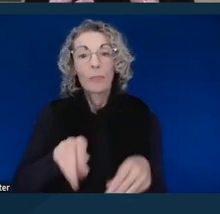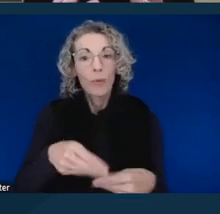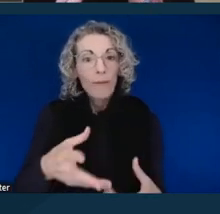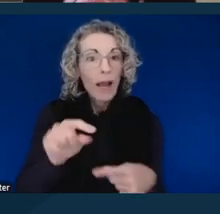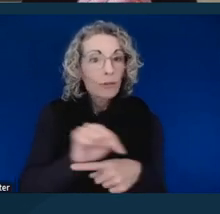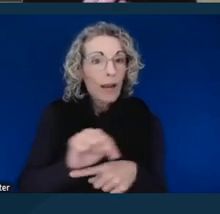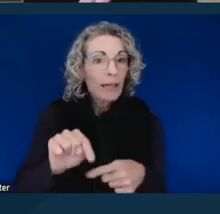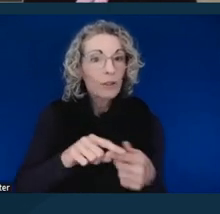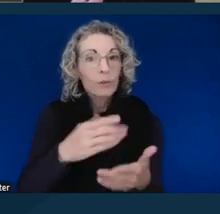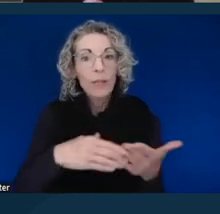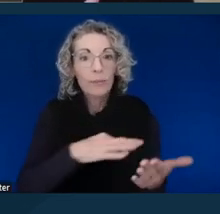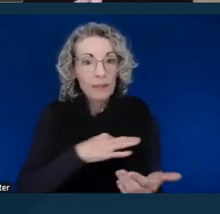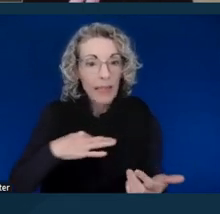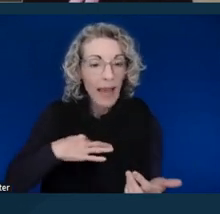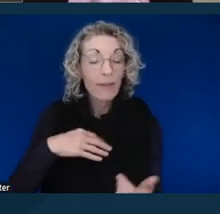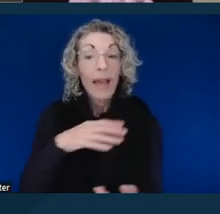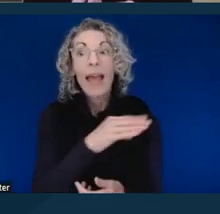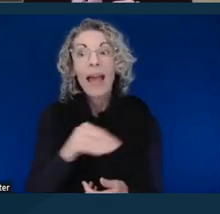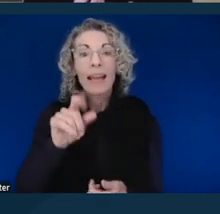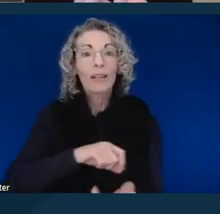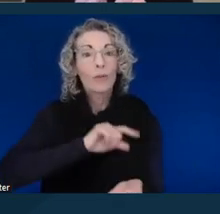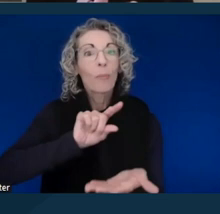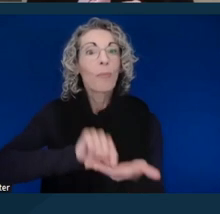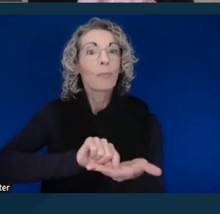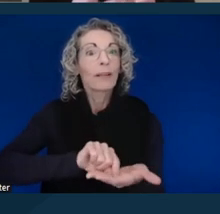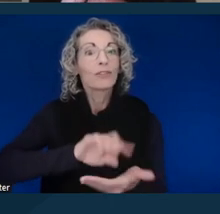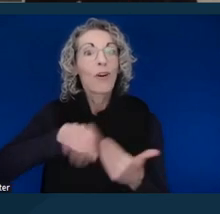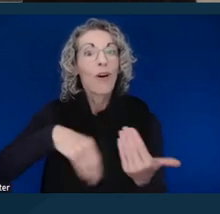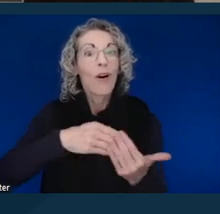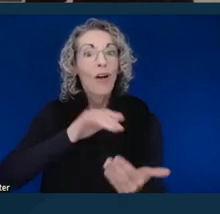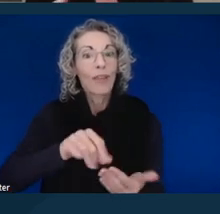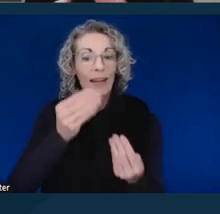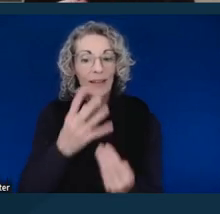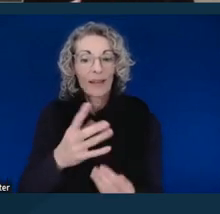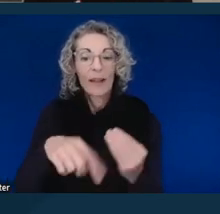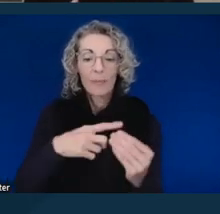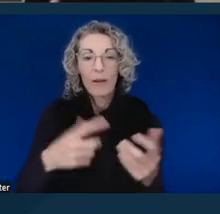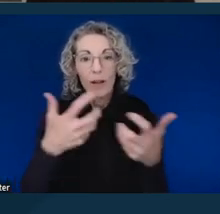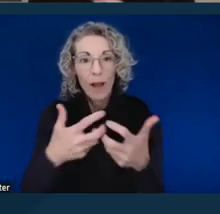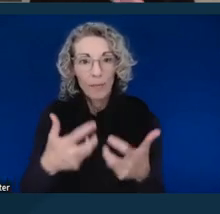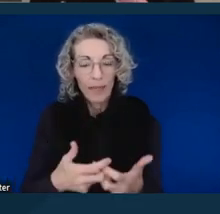And they also had to publish all of this information about accommodations, requesting accommodations,